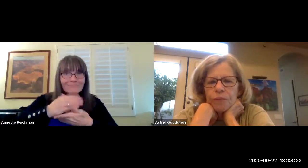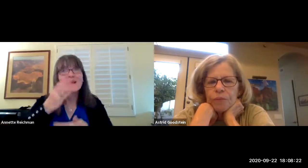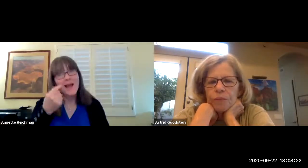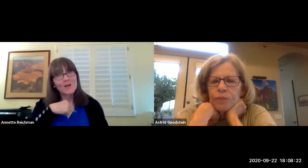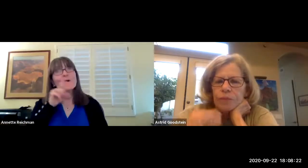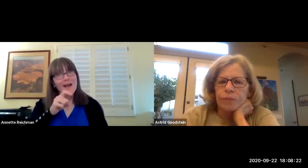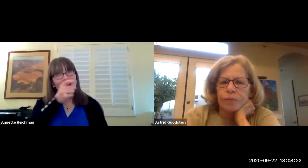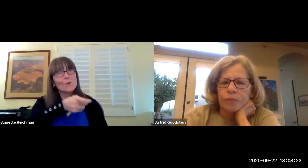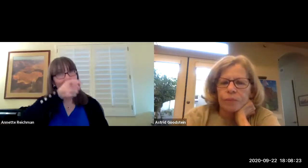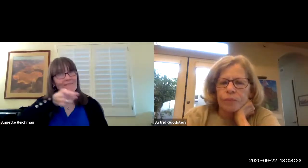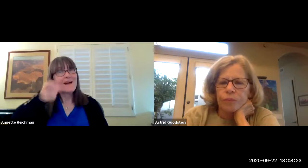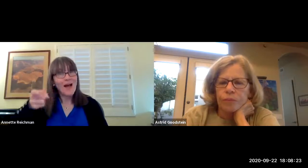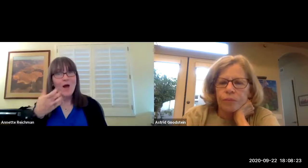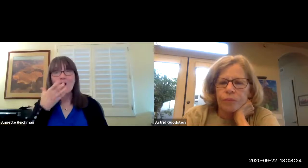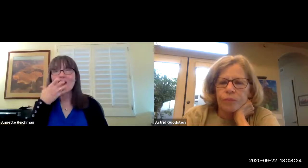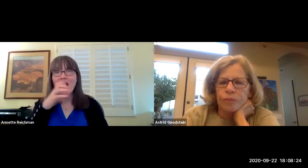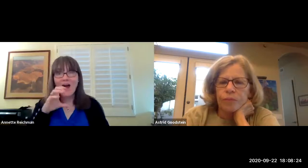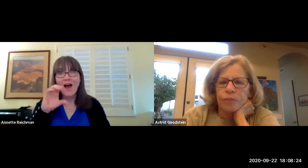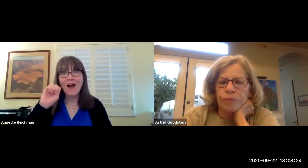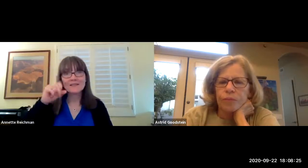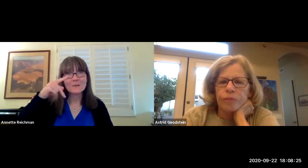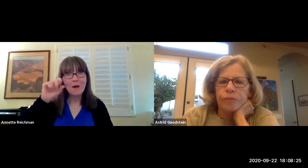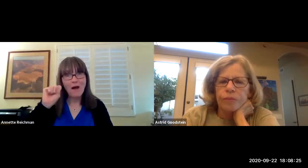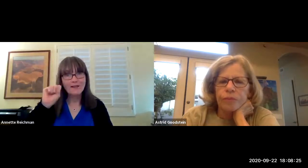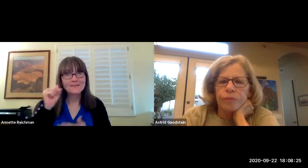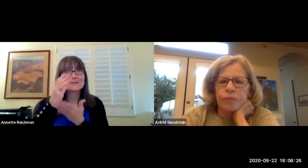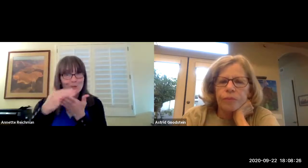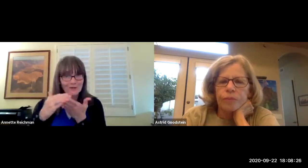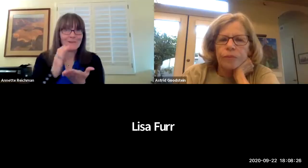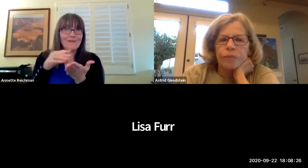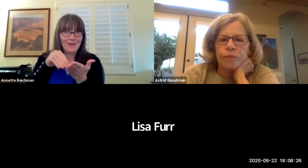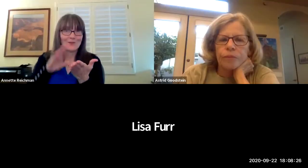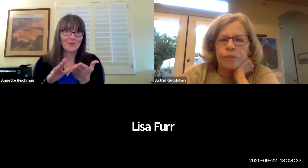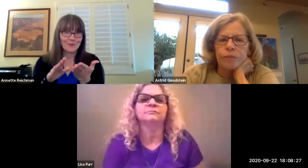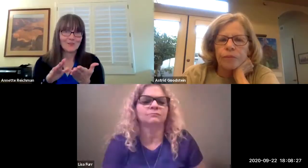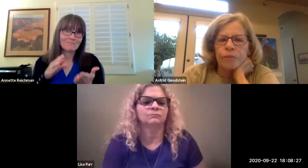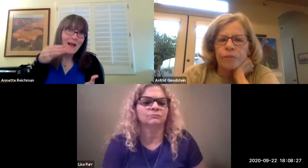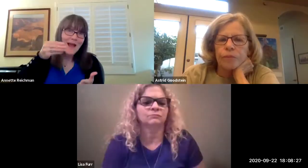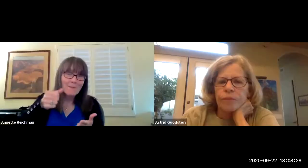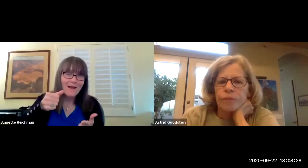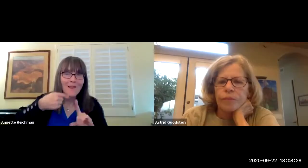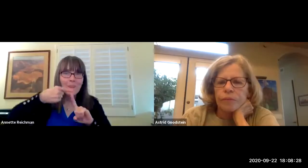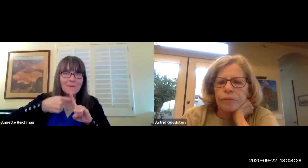that we handed out chromebooks to every student